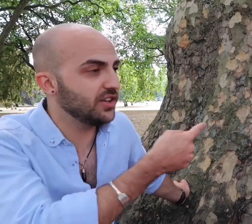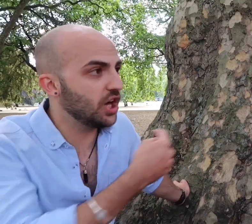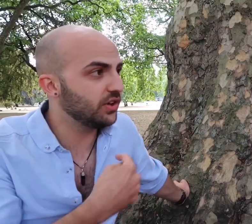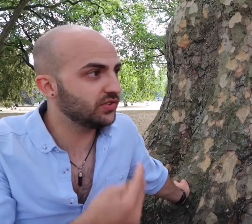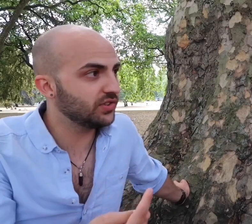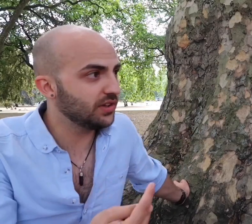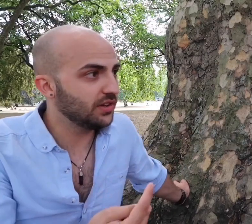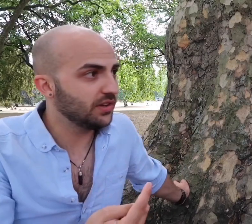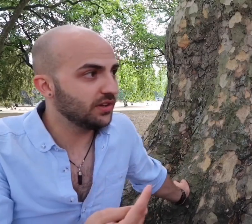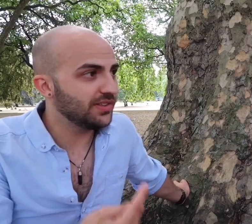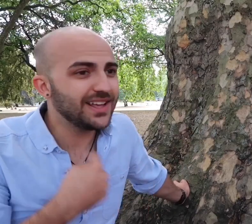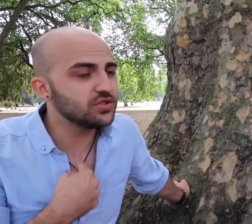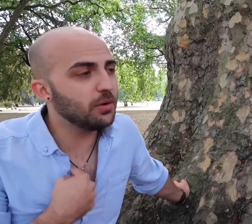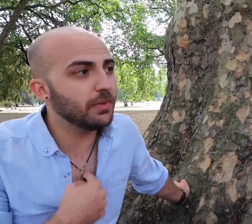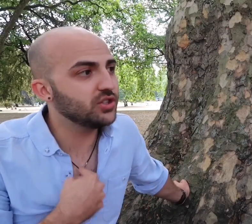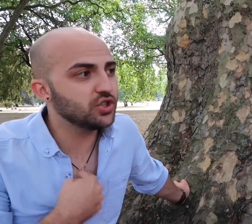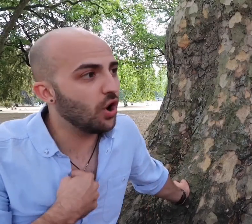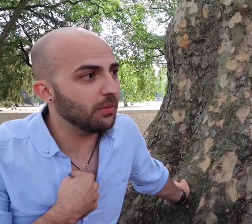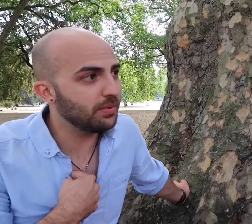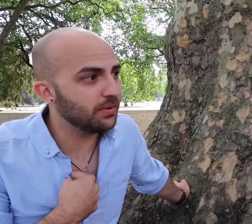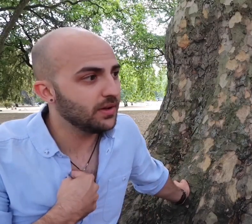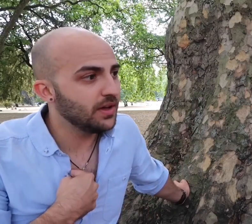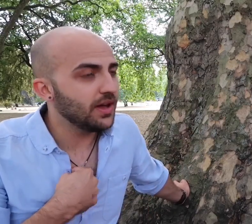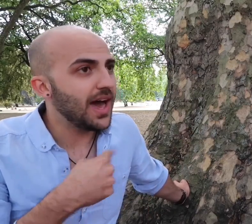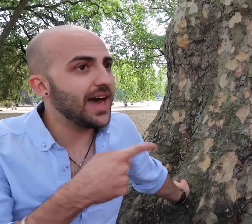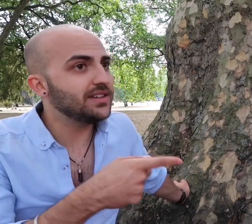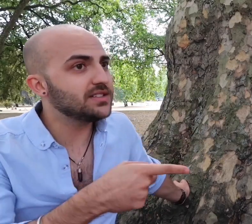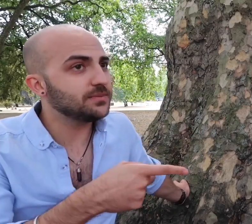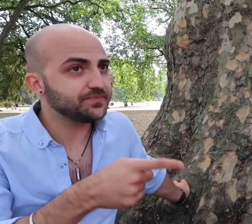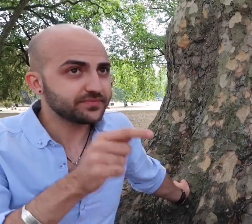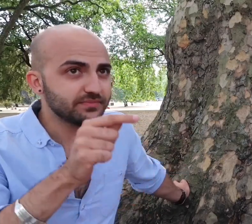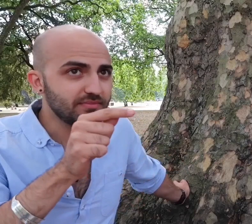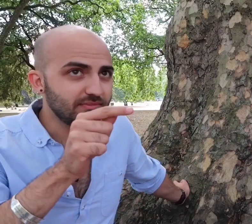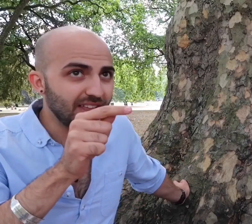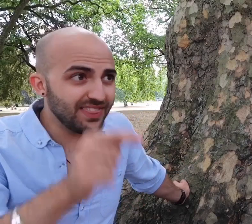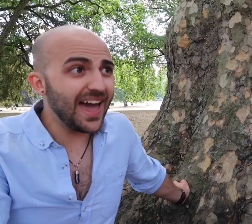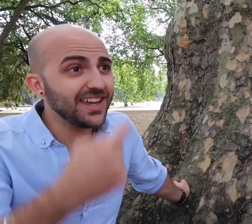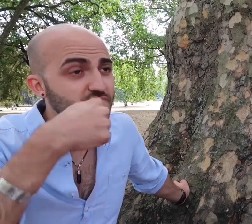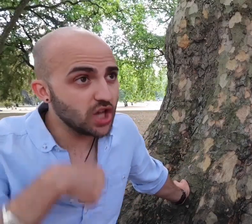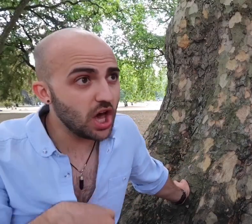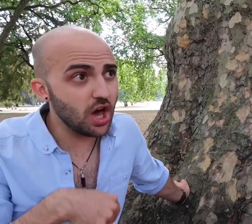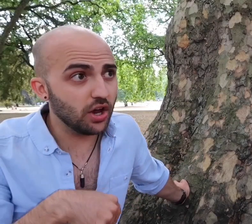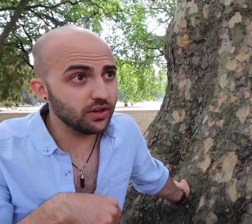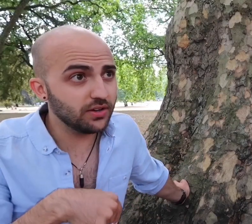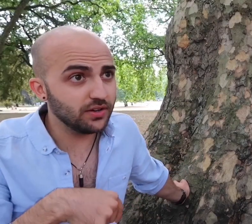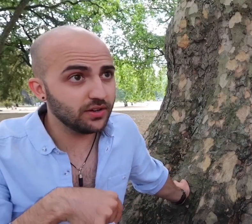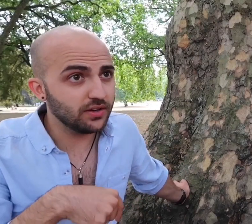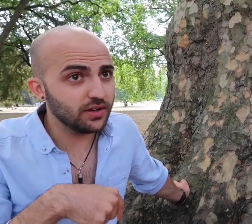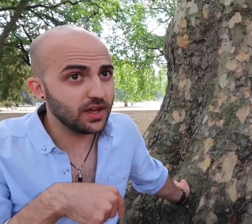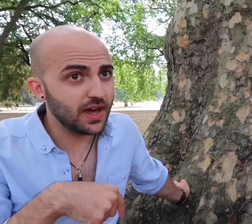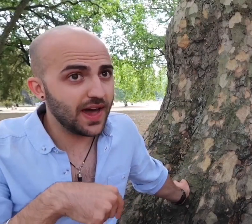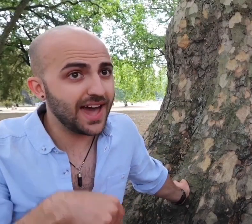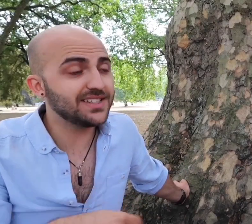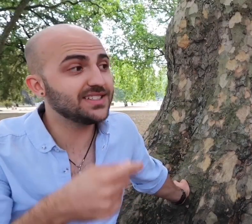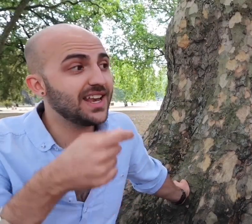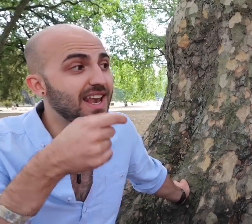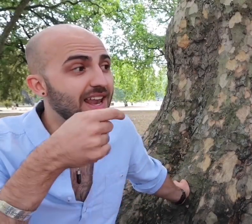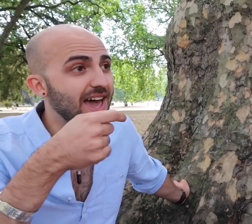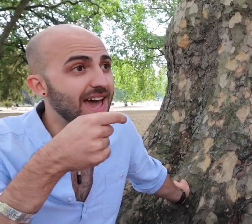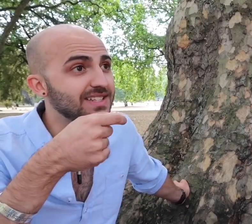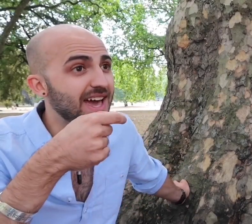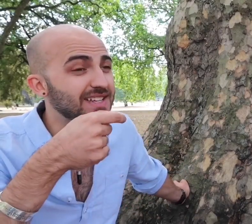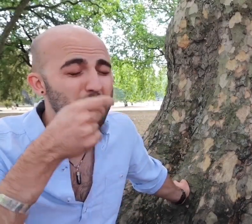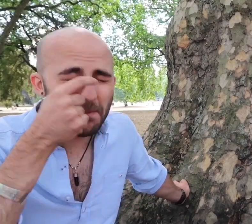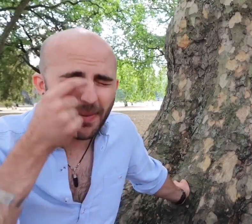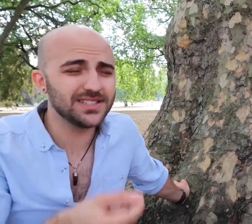the nurse. That's not my job and that in turn had had a massive